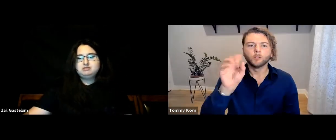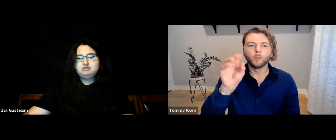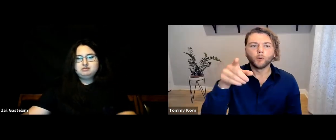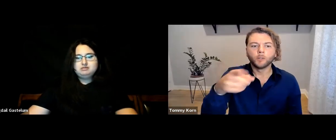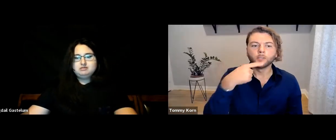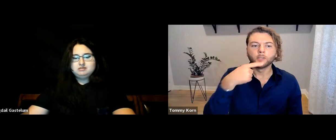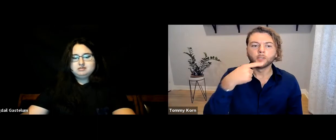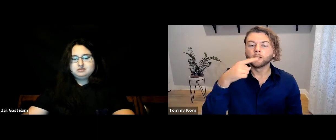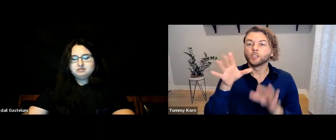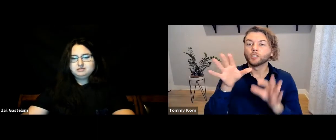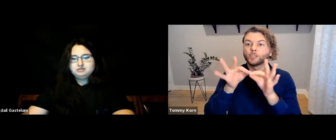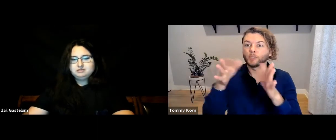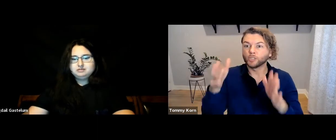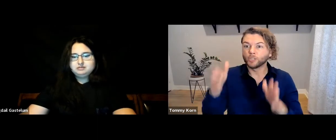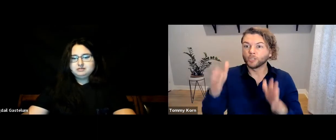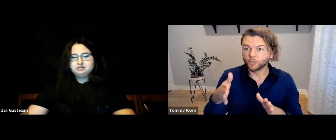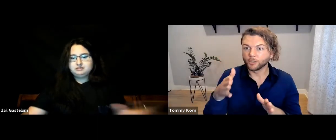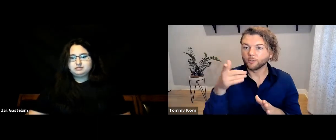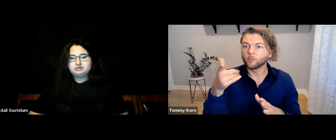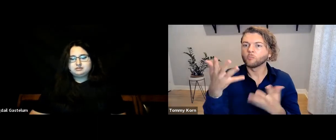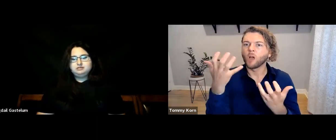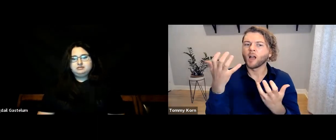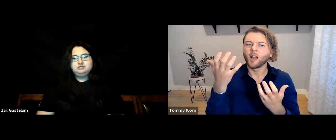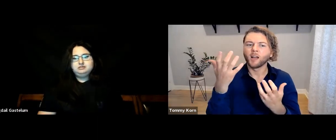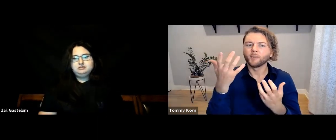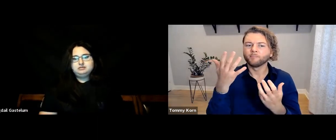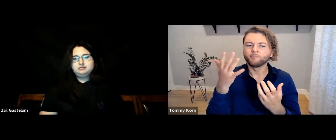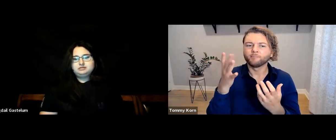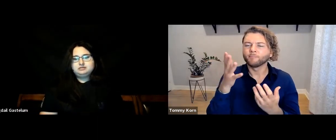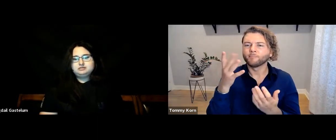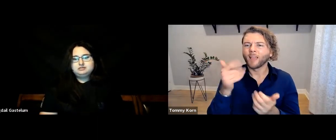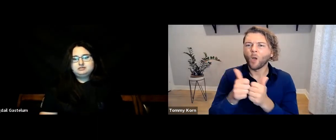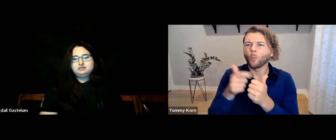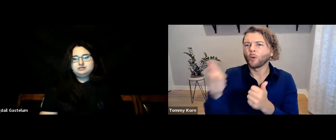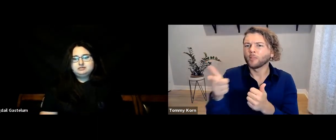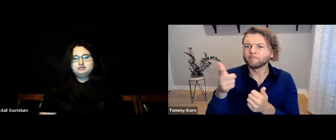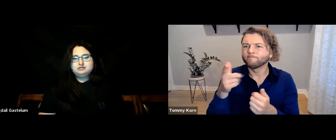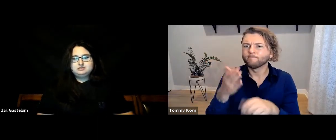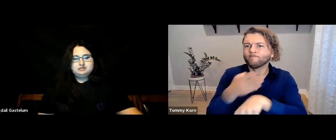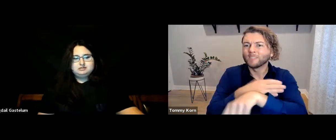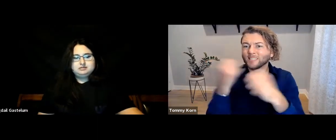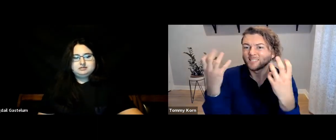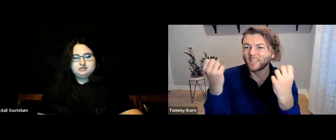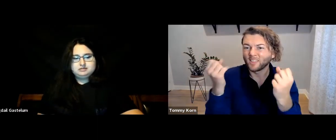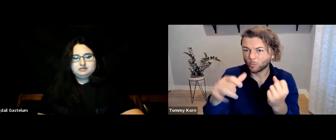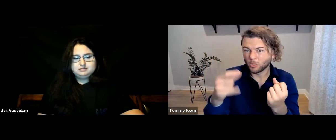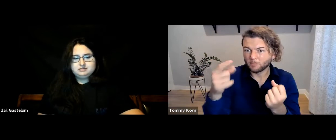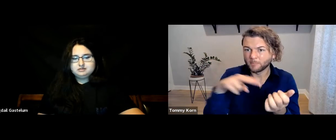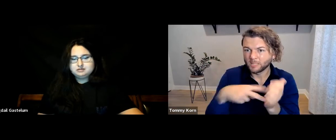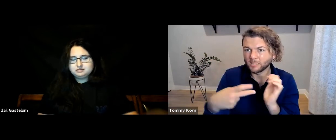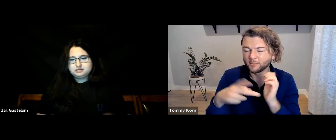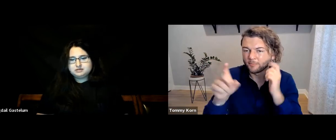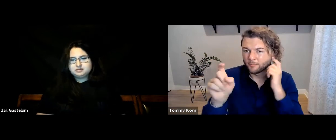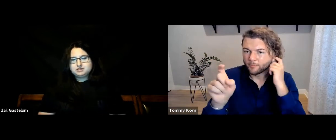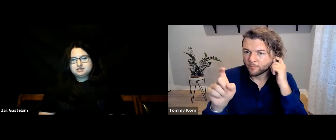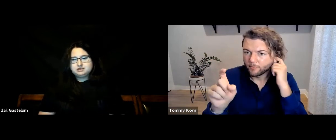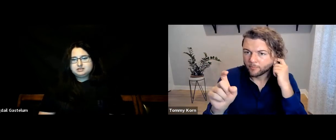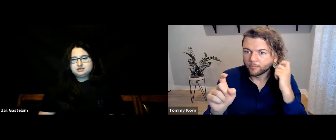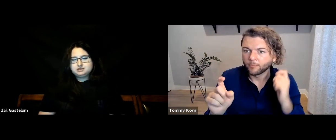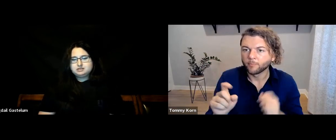[Tommy] So you said you’re an interpreter and you want ways to improve your signing. Is that what you mean?